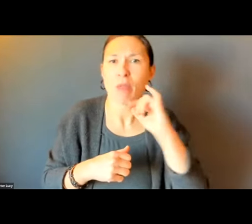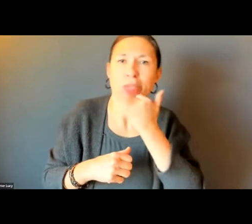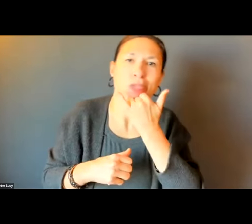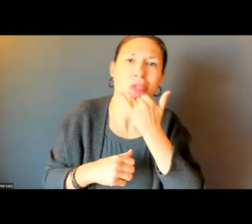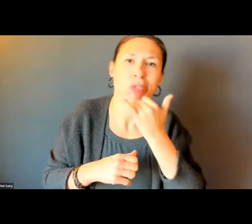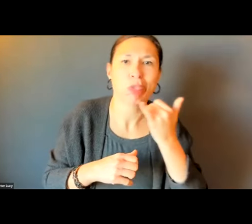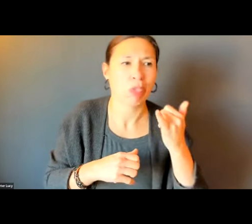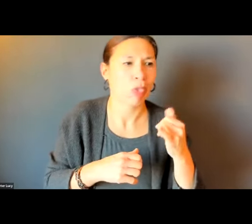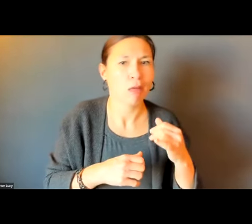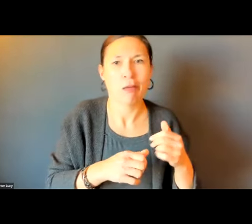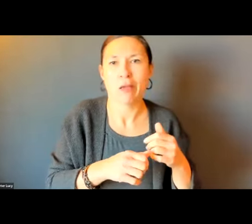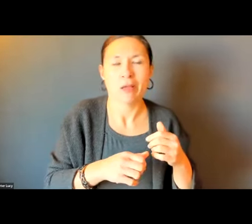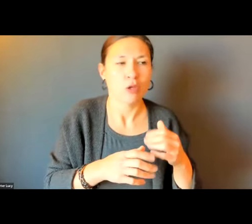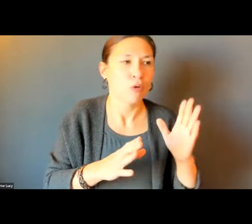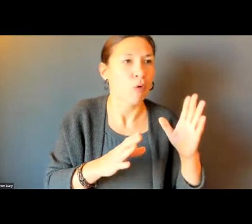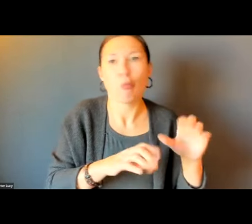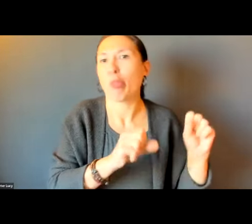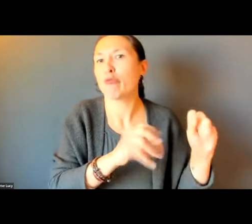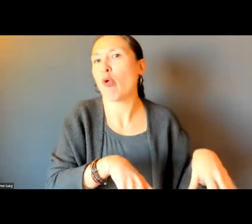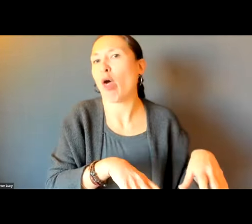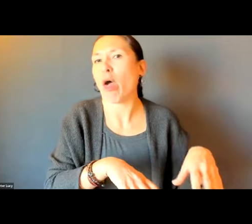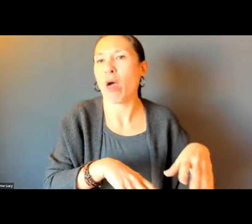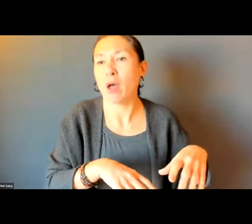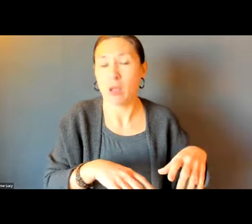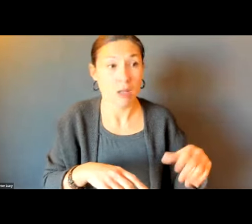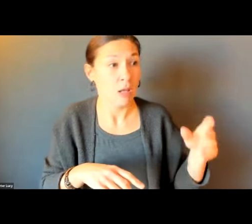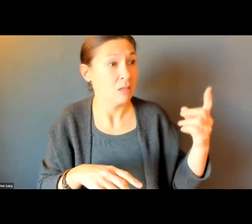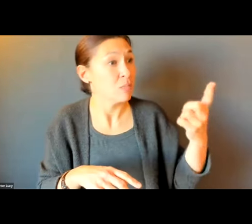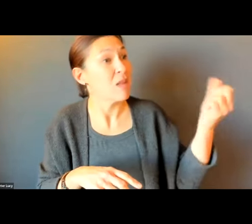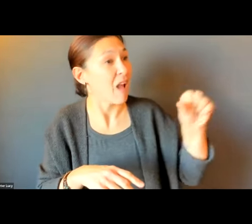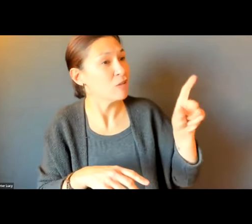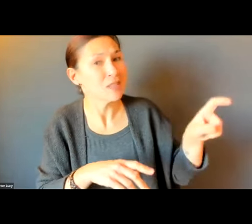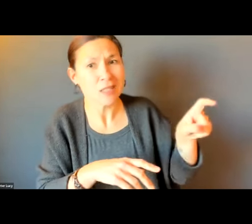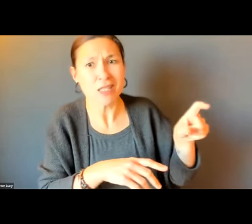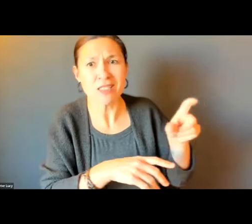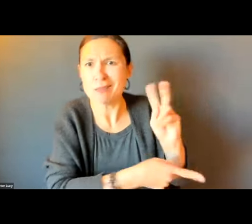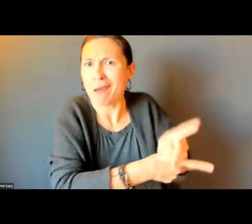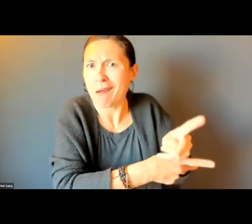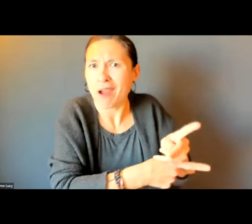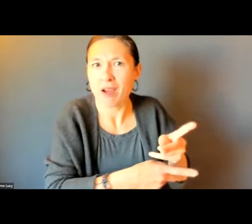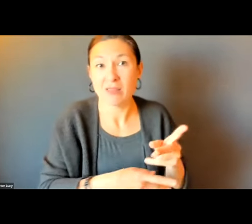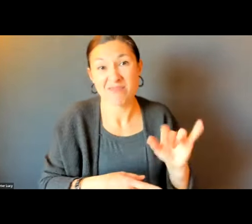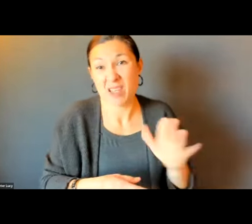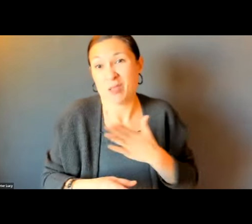OF THOSE NEED TO BE COORDINATED. IF SOMEBODY IS FALLING DOWN ON THE JOB, SOMEONE ELSE NEEDS TO PICK UP THE SLACK. THAT'S ME.